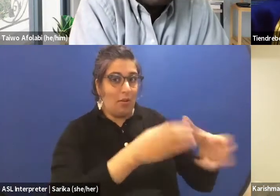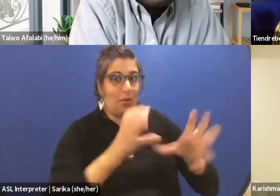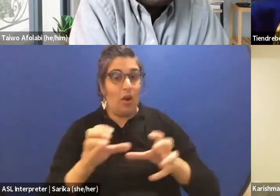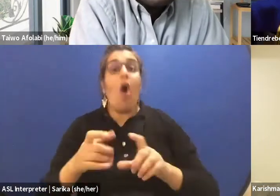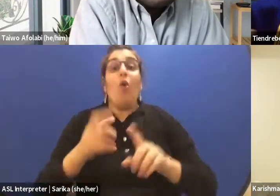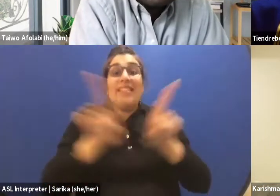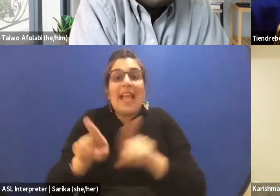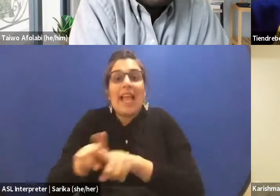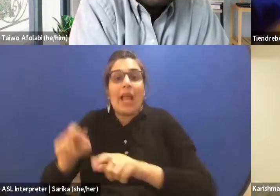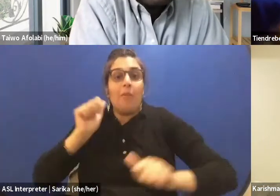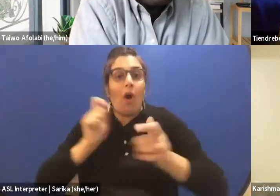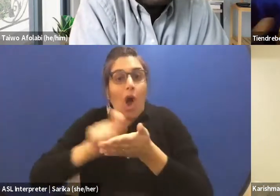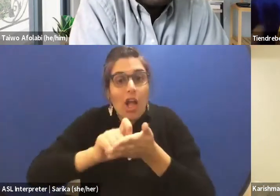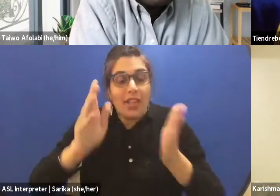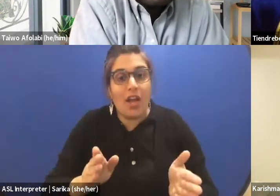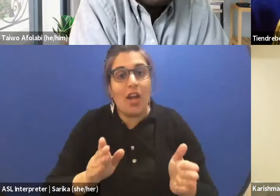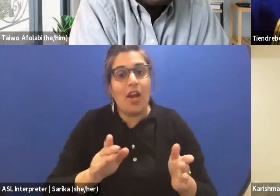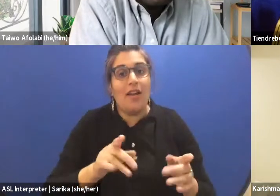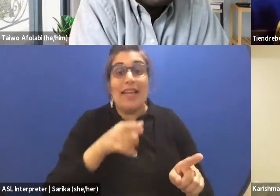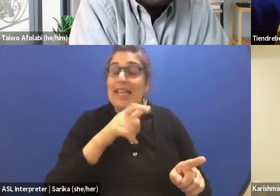And then, he didn't write them at the same time